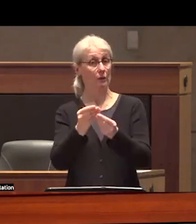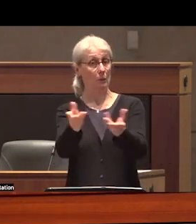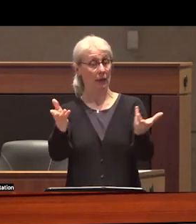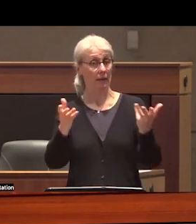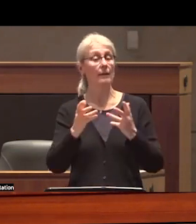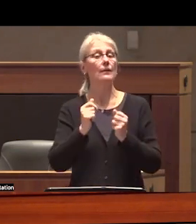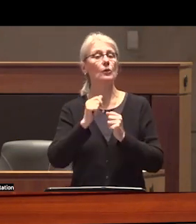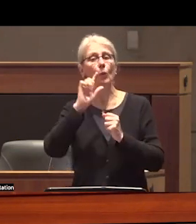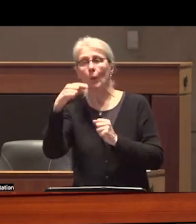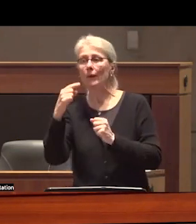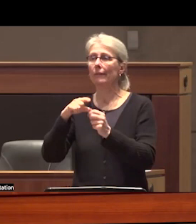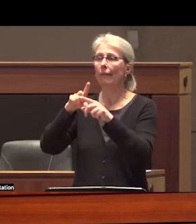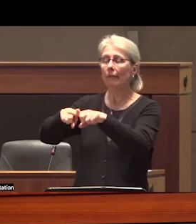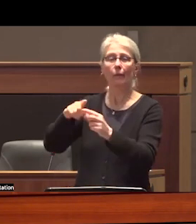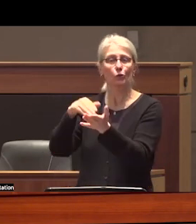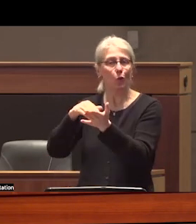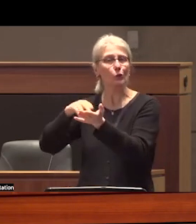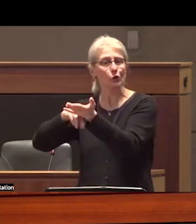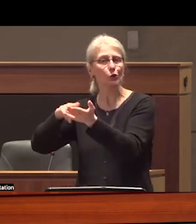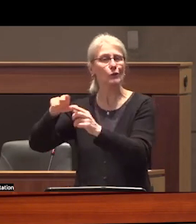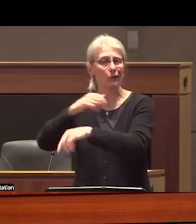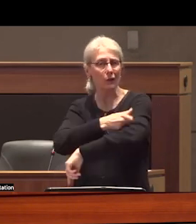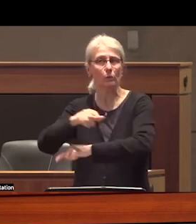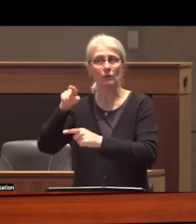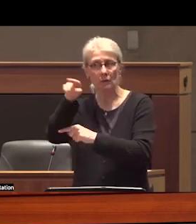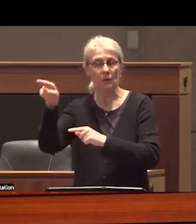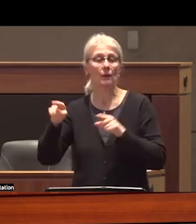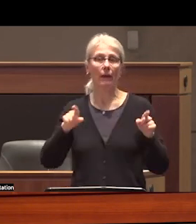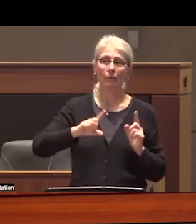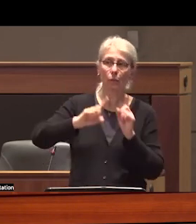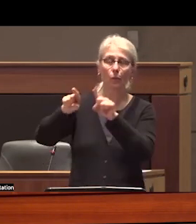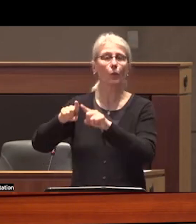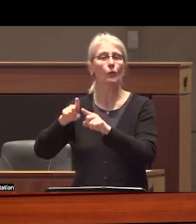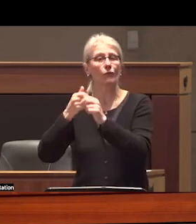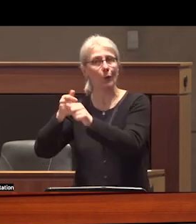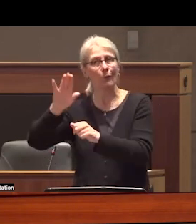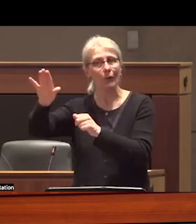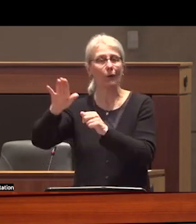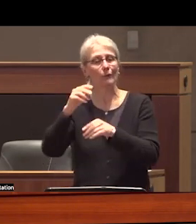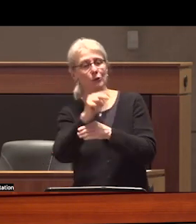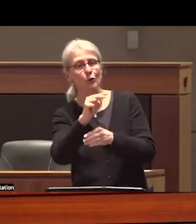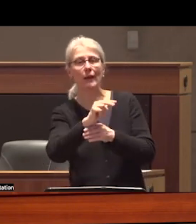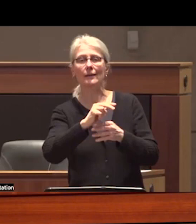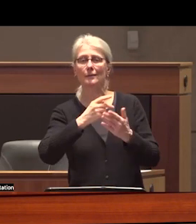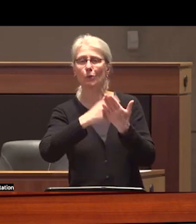based models and models that Force drug users to quasi consent regimes of medical surveillance